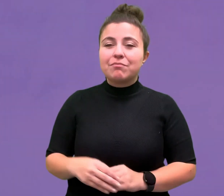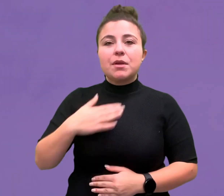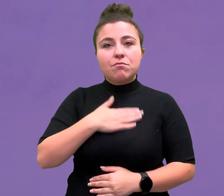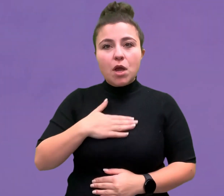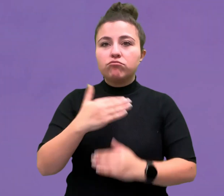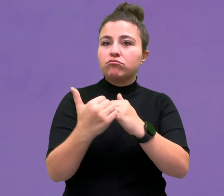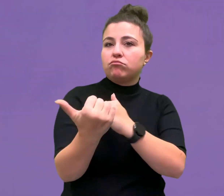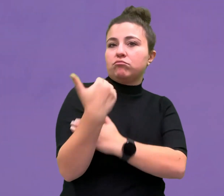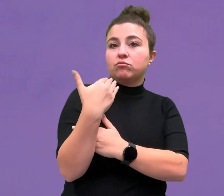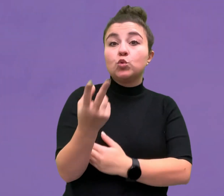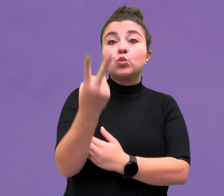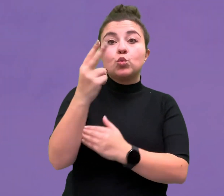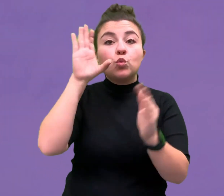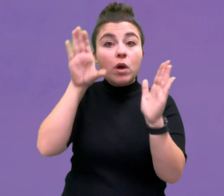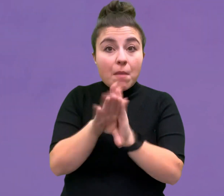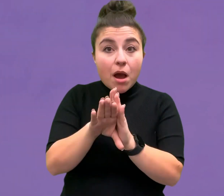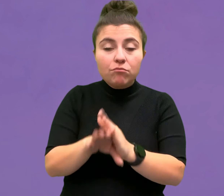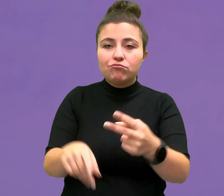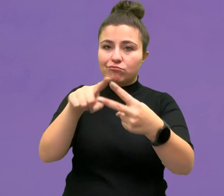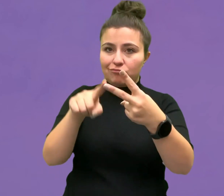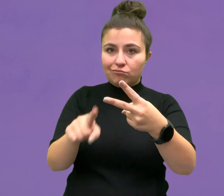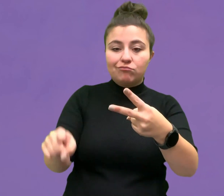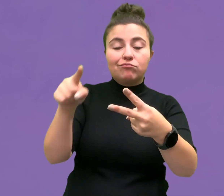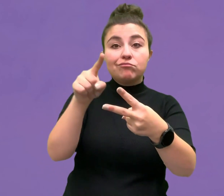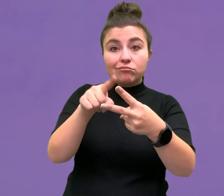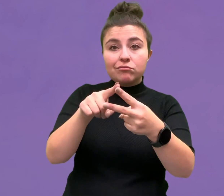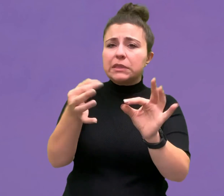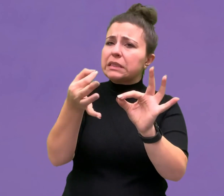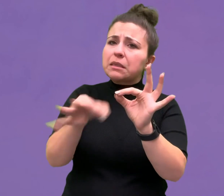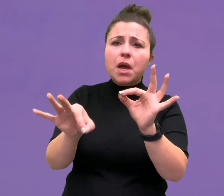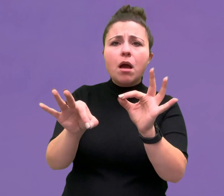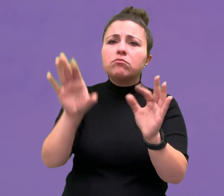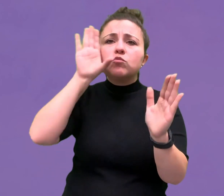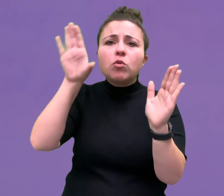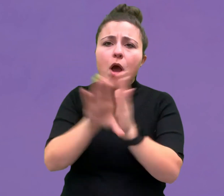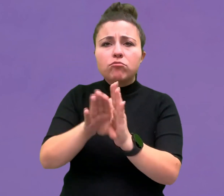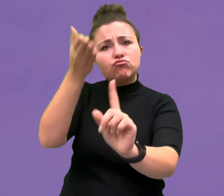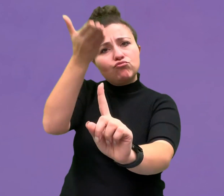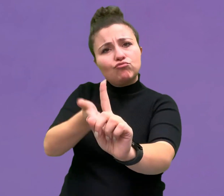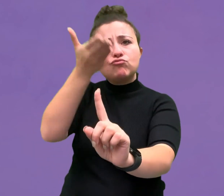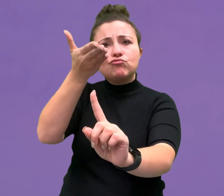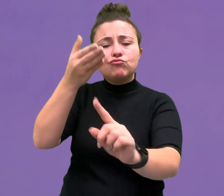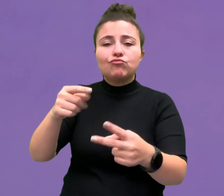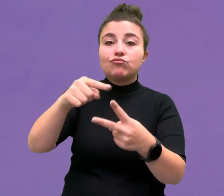Please also send us two pictures of you. One is a simple portrait of you,